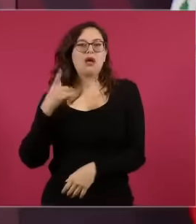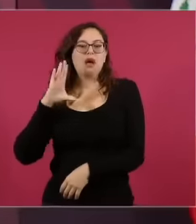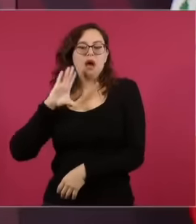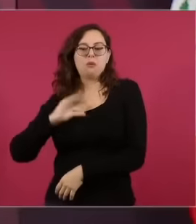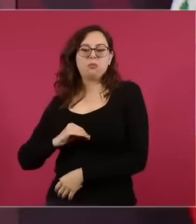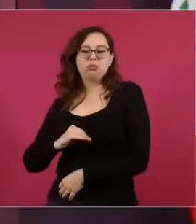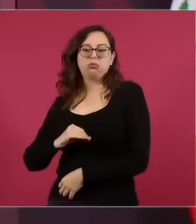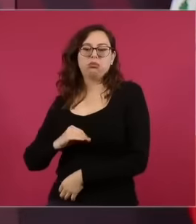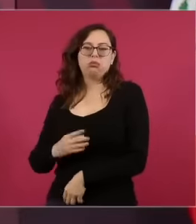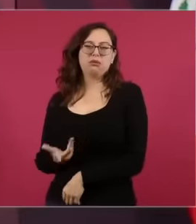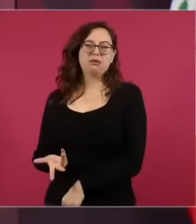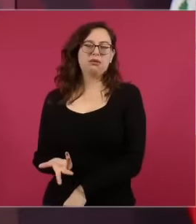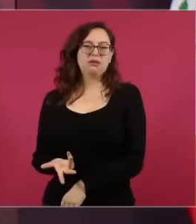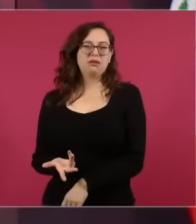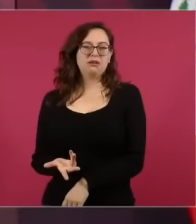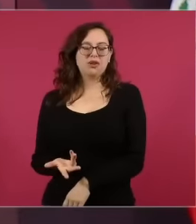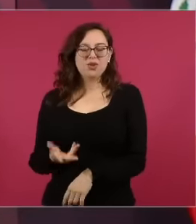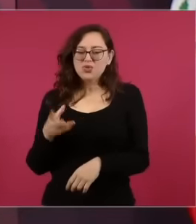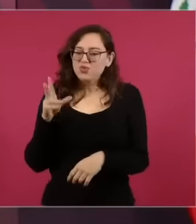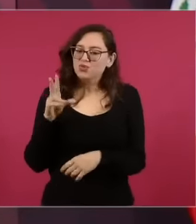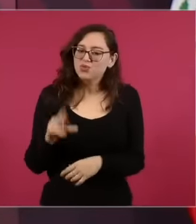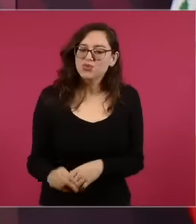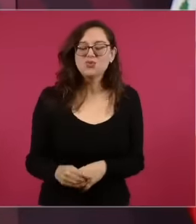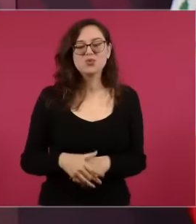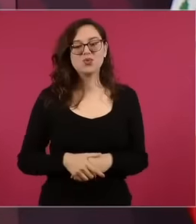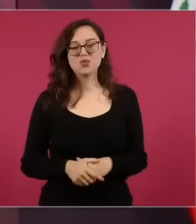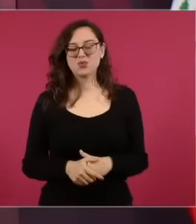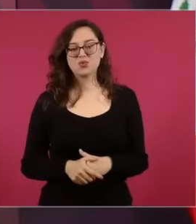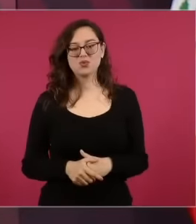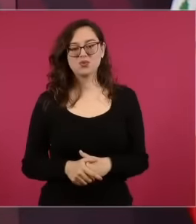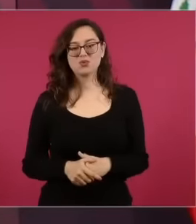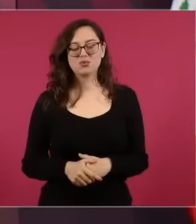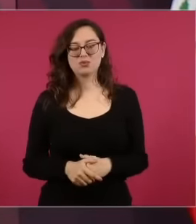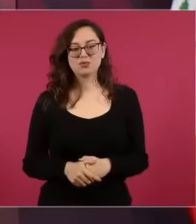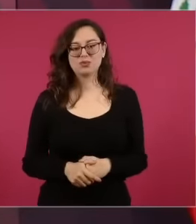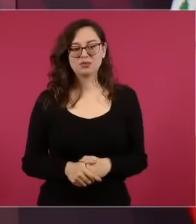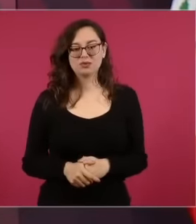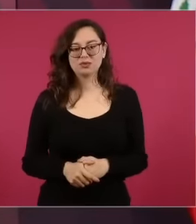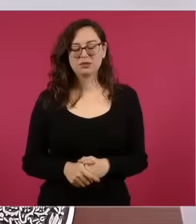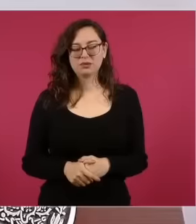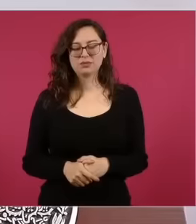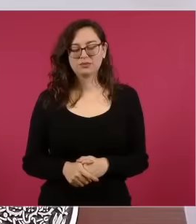complexes then